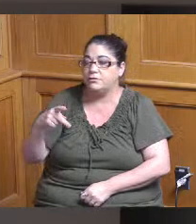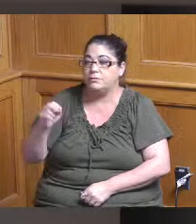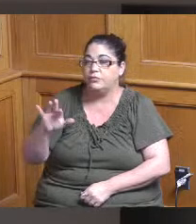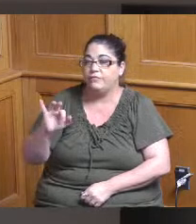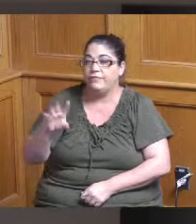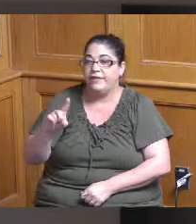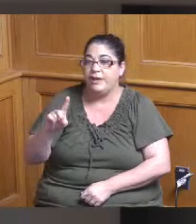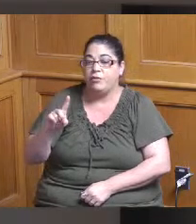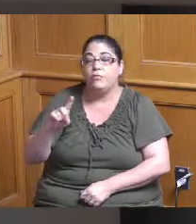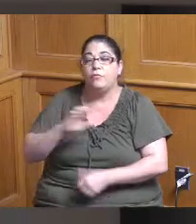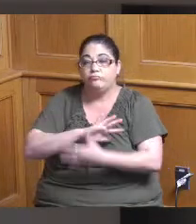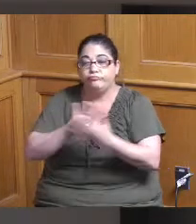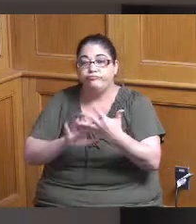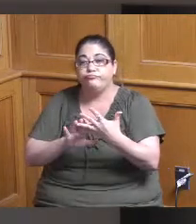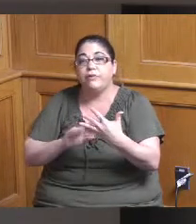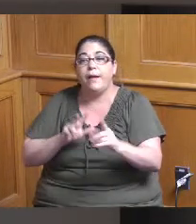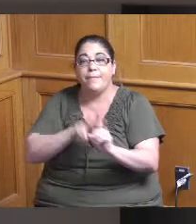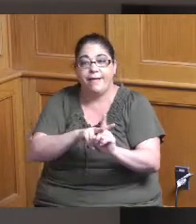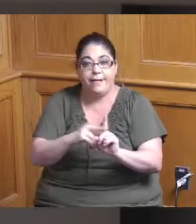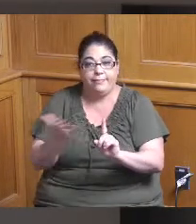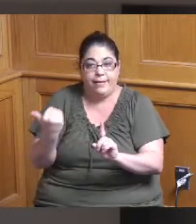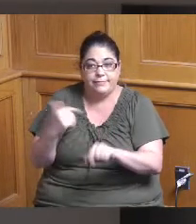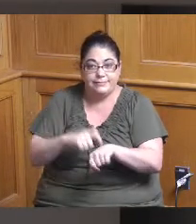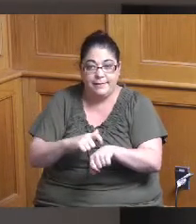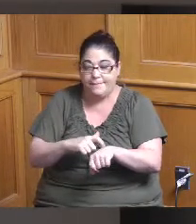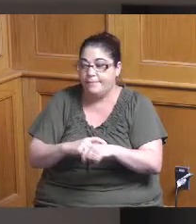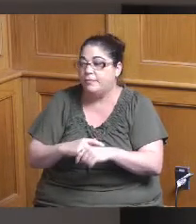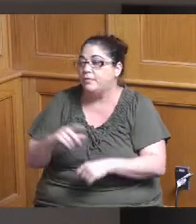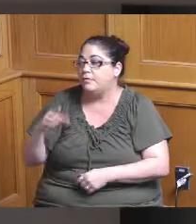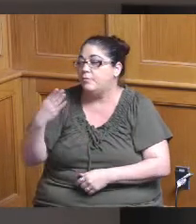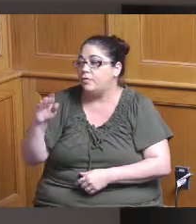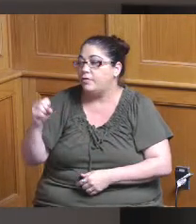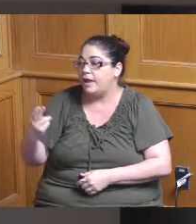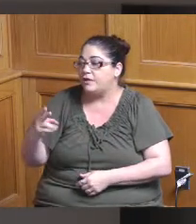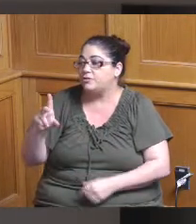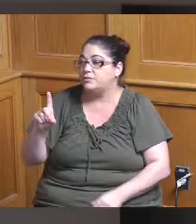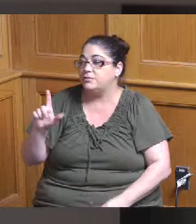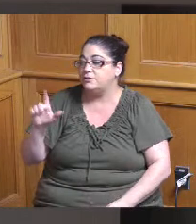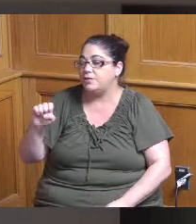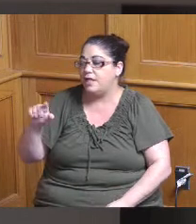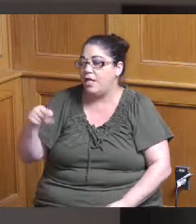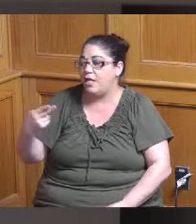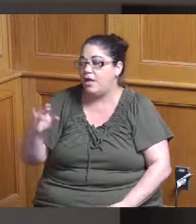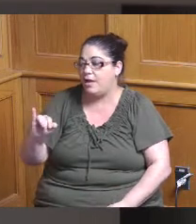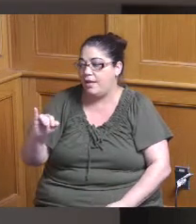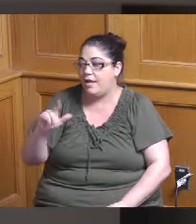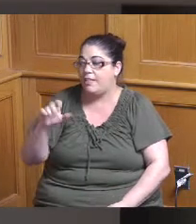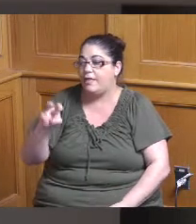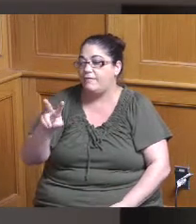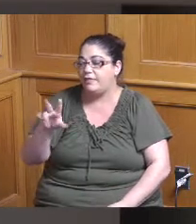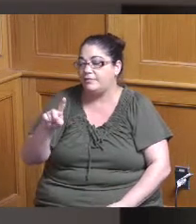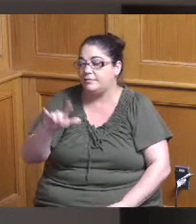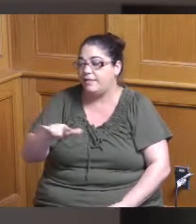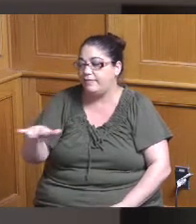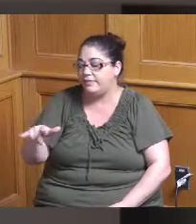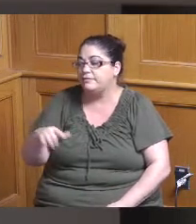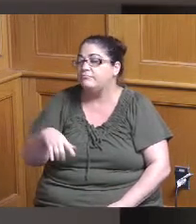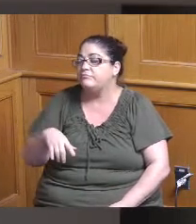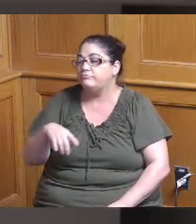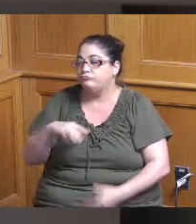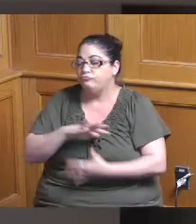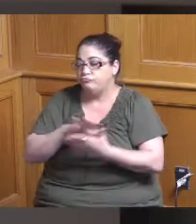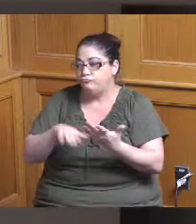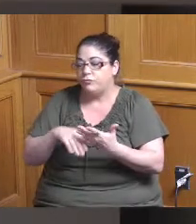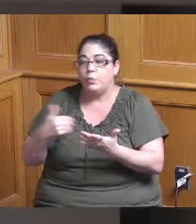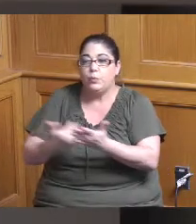round Blue Ash Delhi Loveland those were those were our new applicants this round